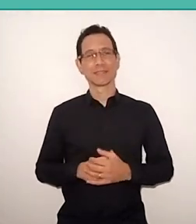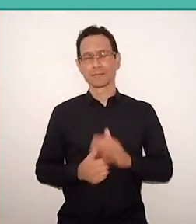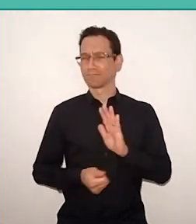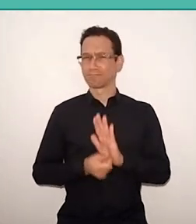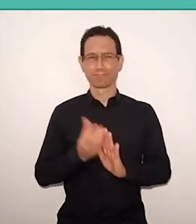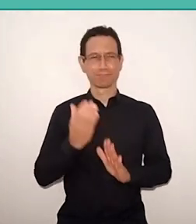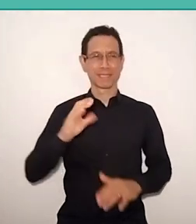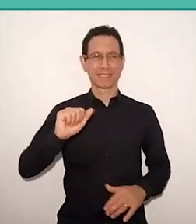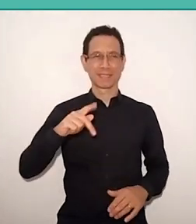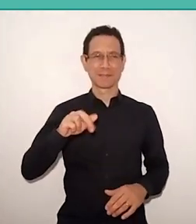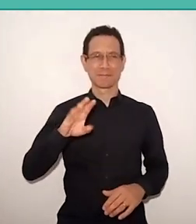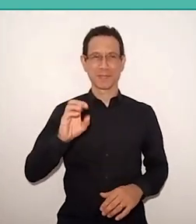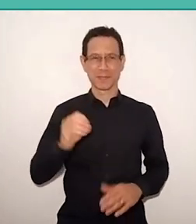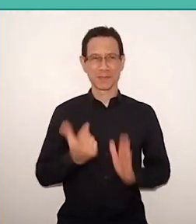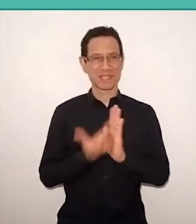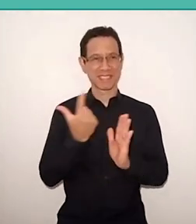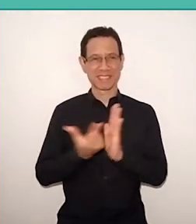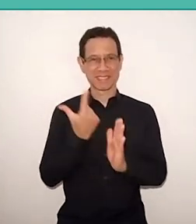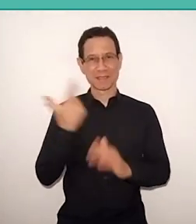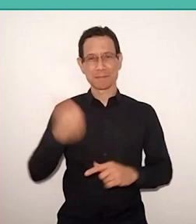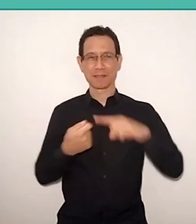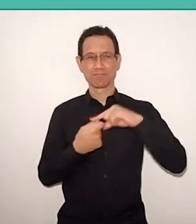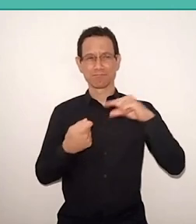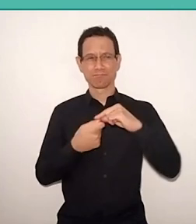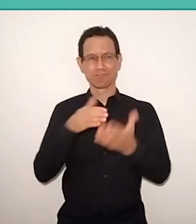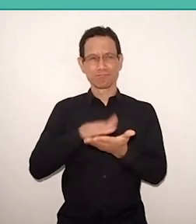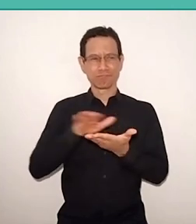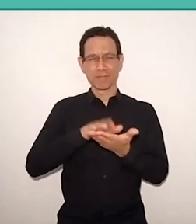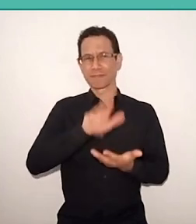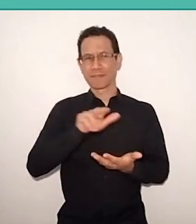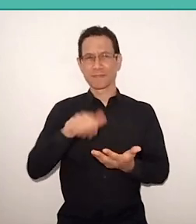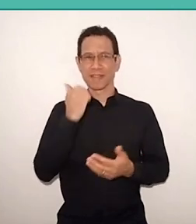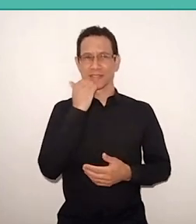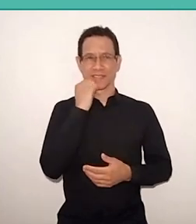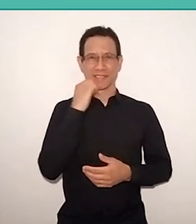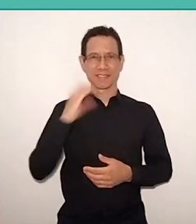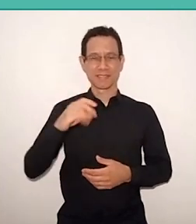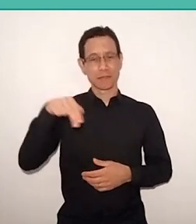and more than 50 published articles in national and international scientific journals.